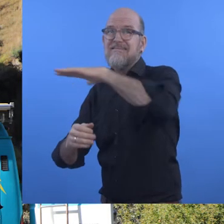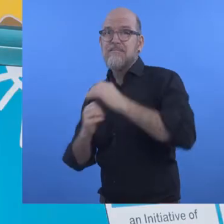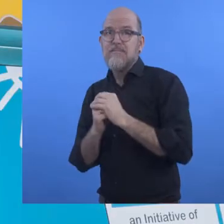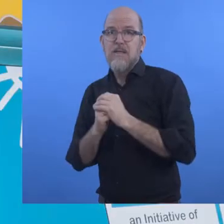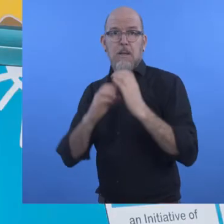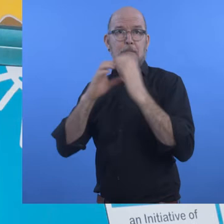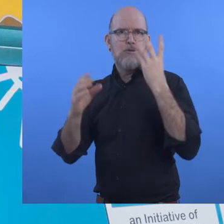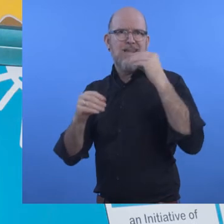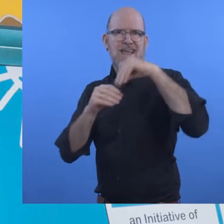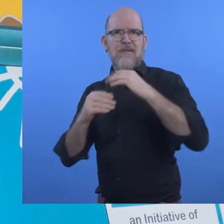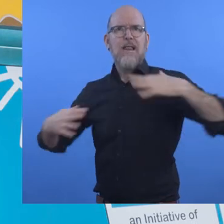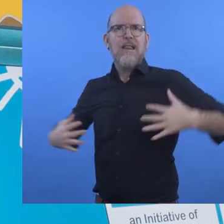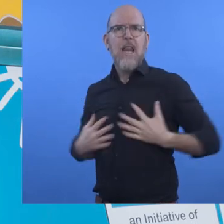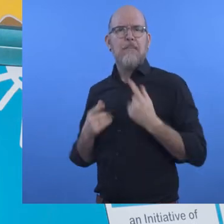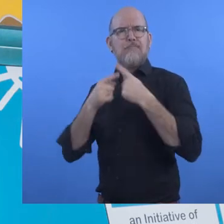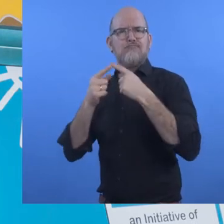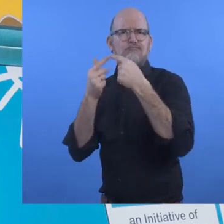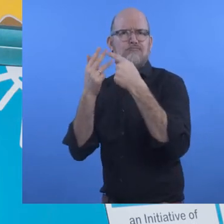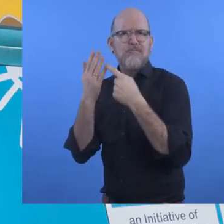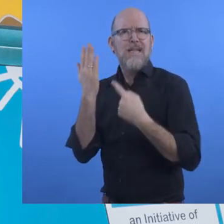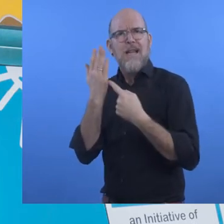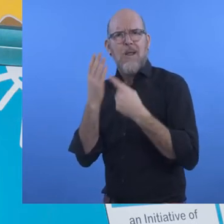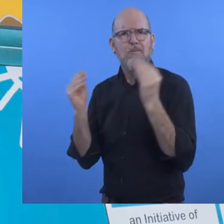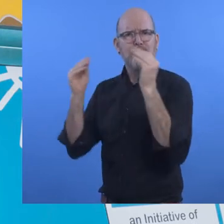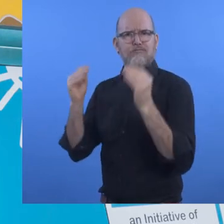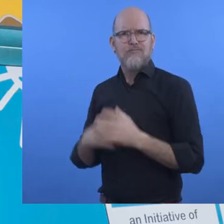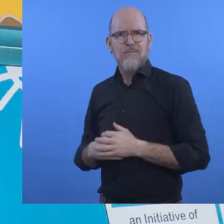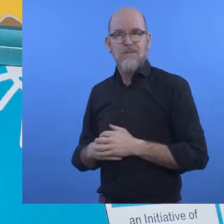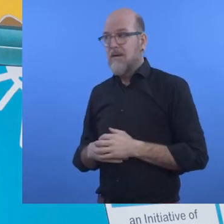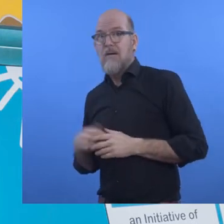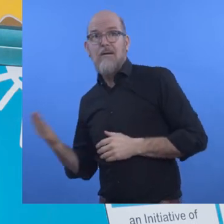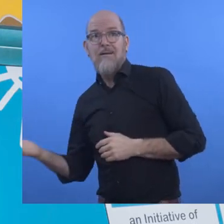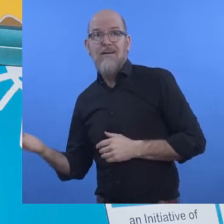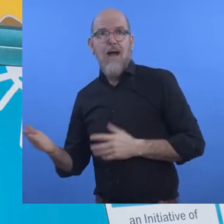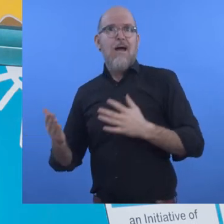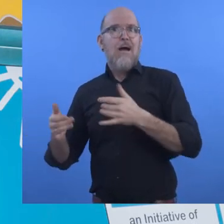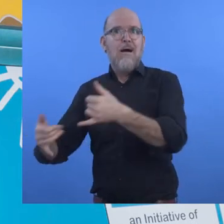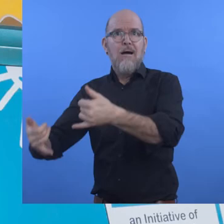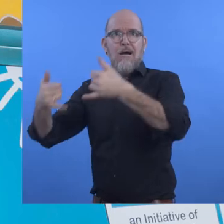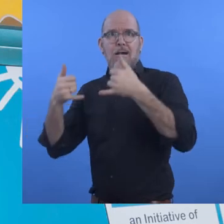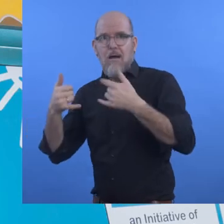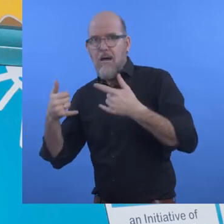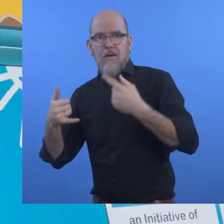regions. The bus is equipped with therapeutic tools and technology.